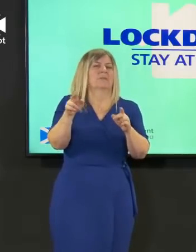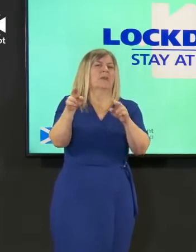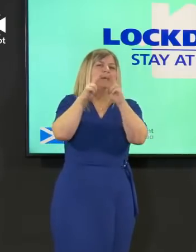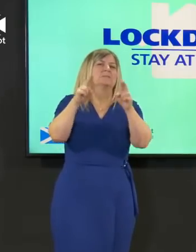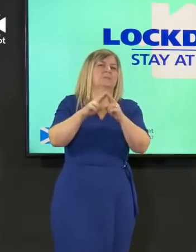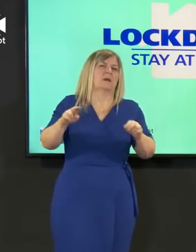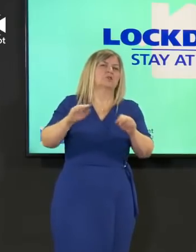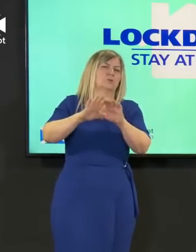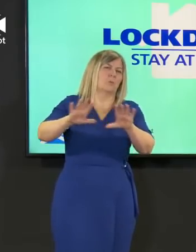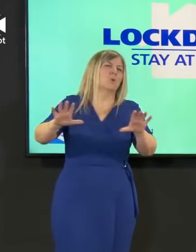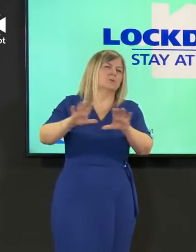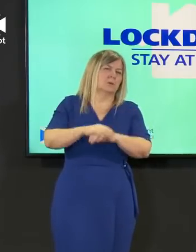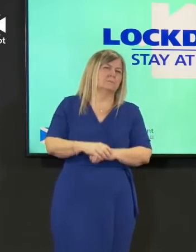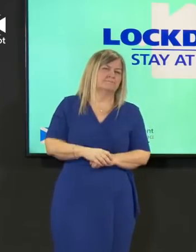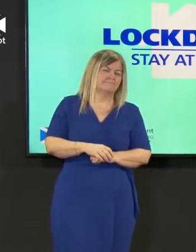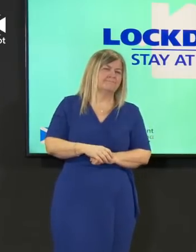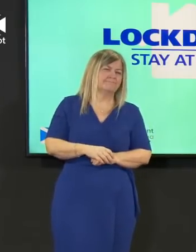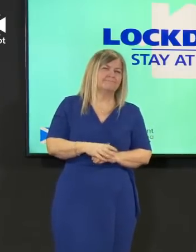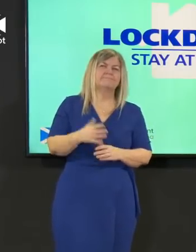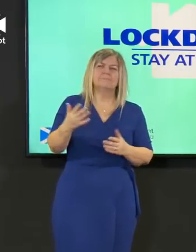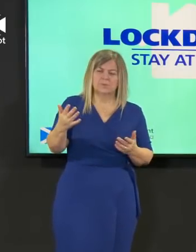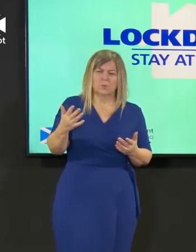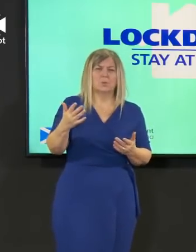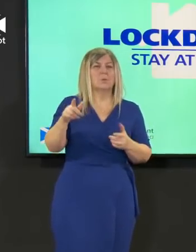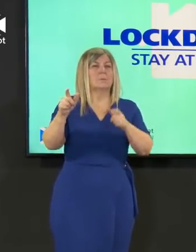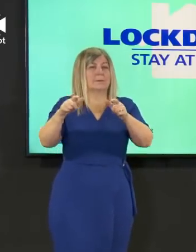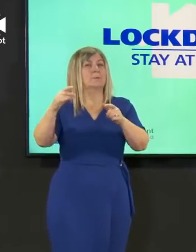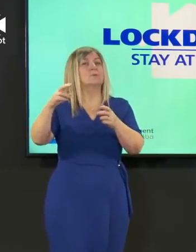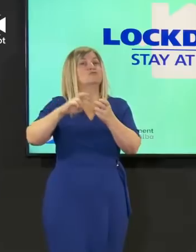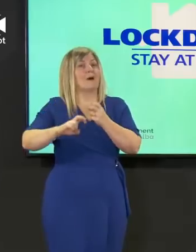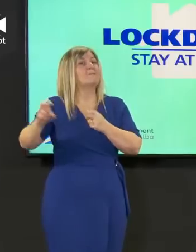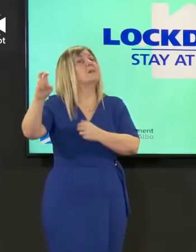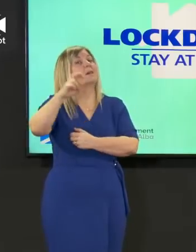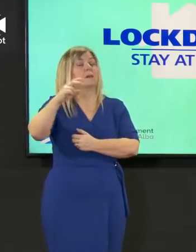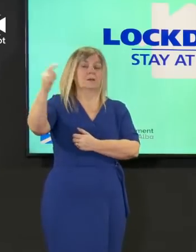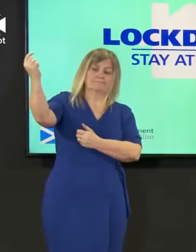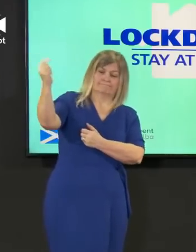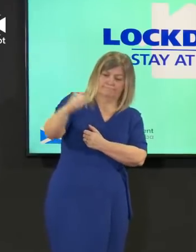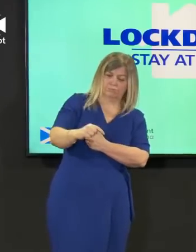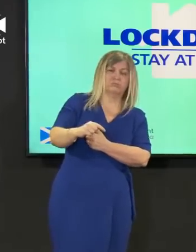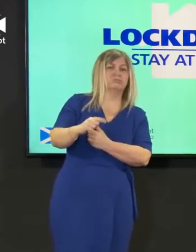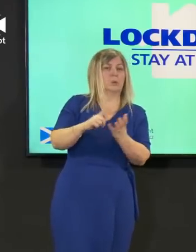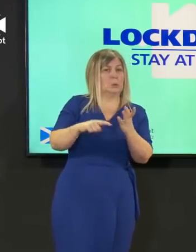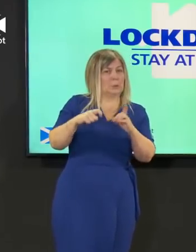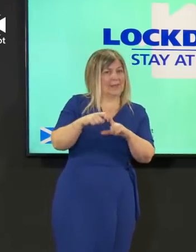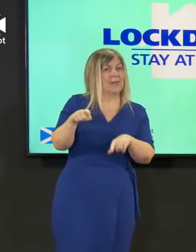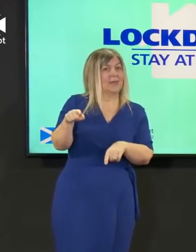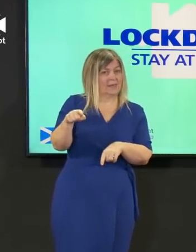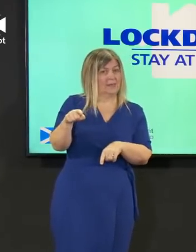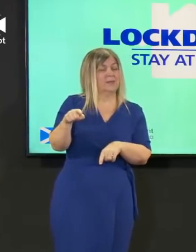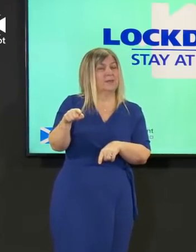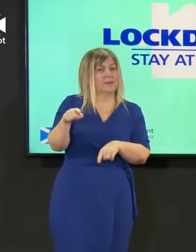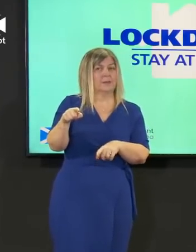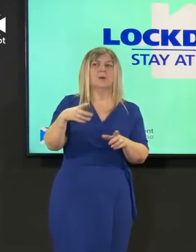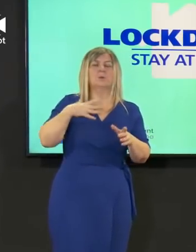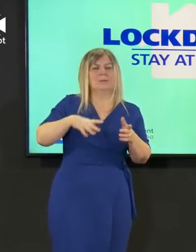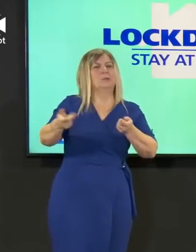travelers who come into the uk from countries out with the uk manage that isolation